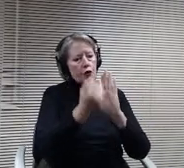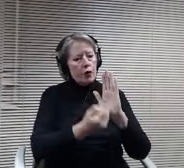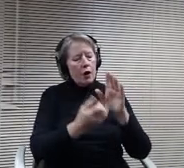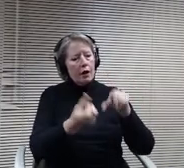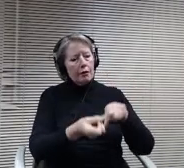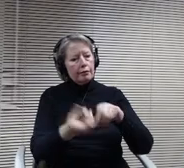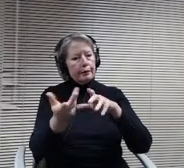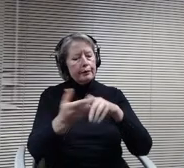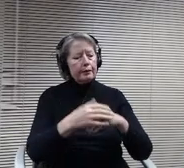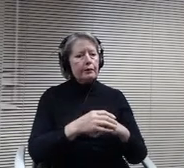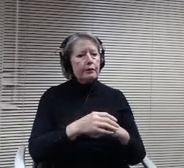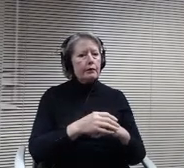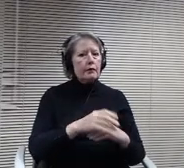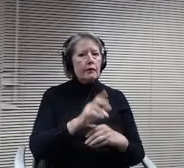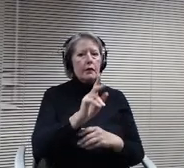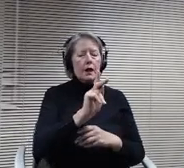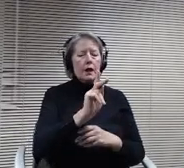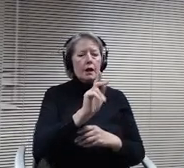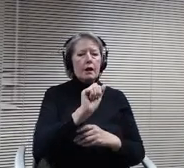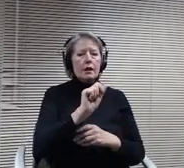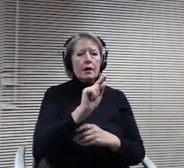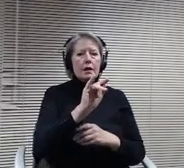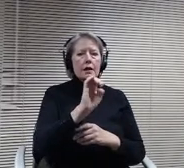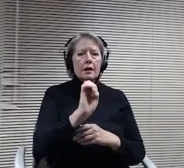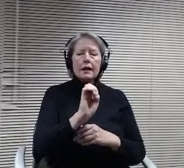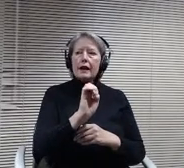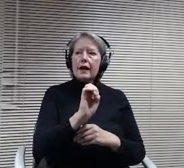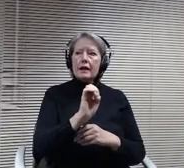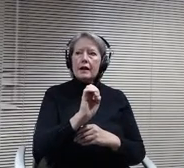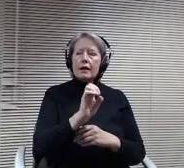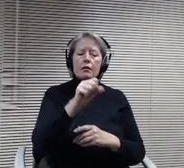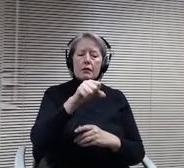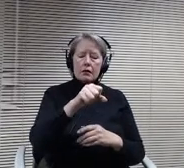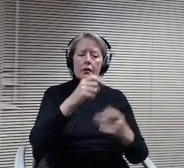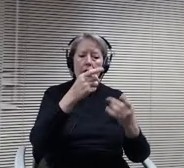I agree with the friendly Amendment, but with that friend